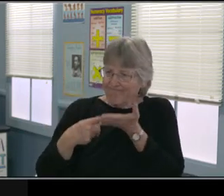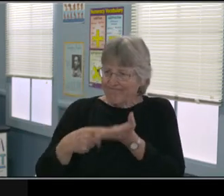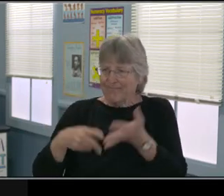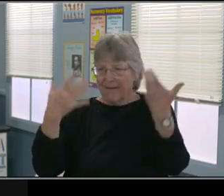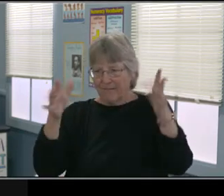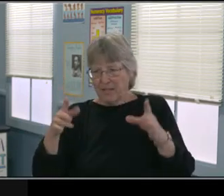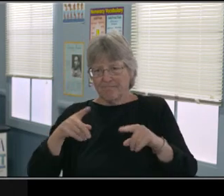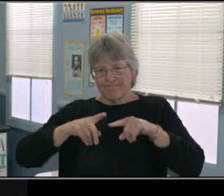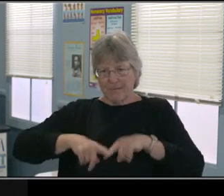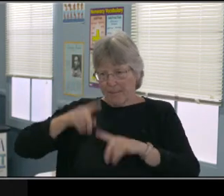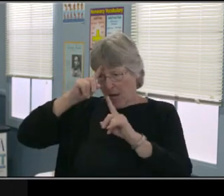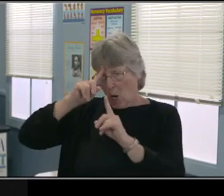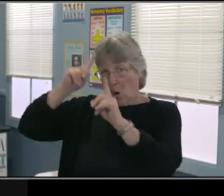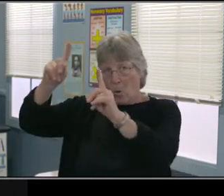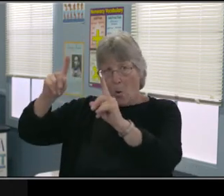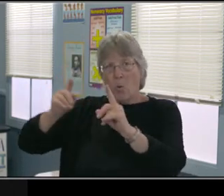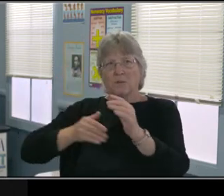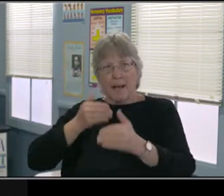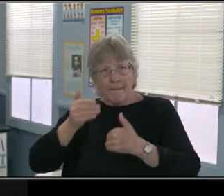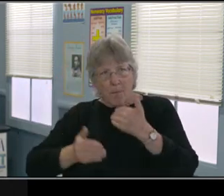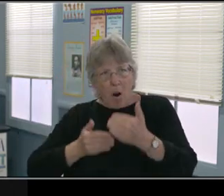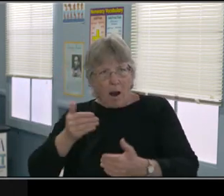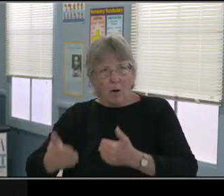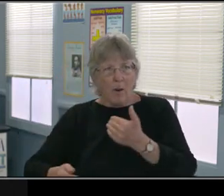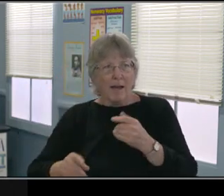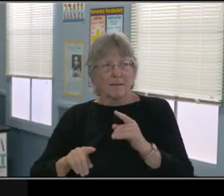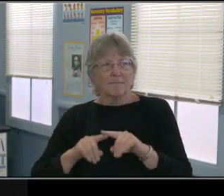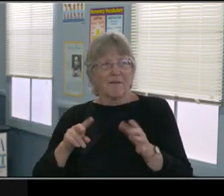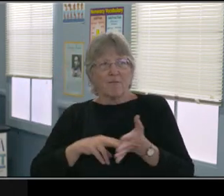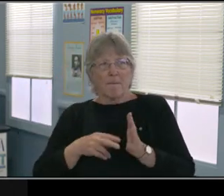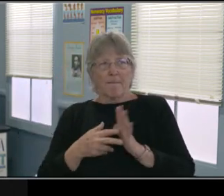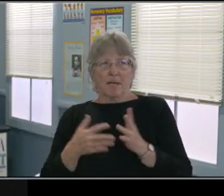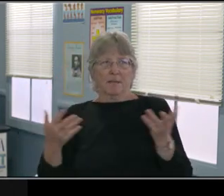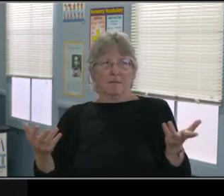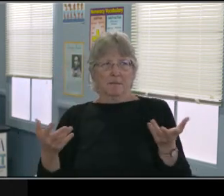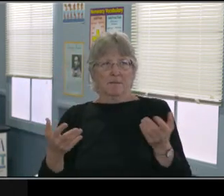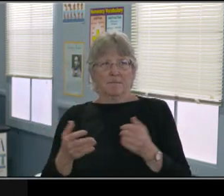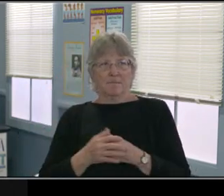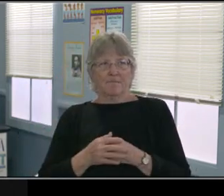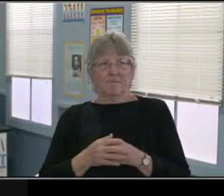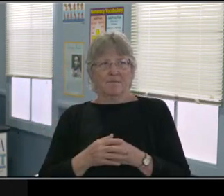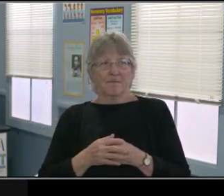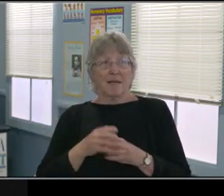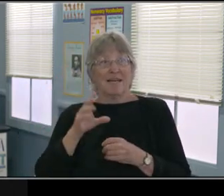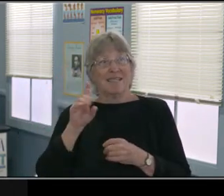So now that I've gone over that form, I wanted to bring you back to it because that's a lot of information.